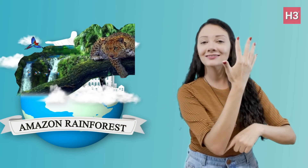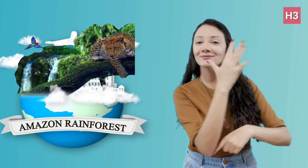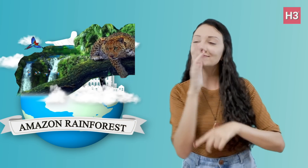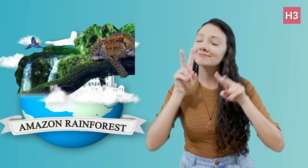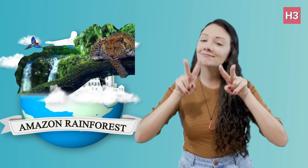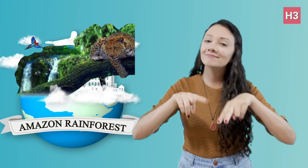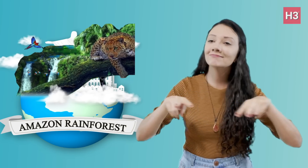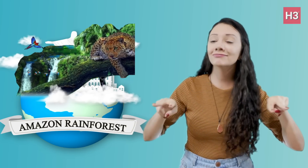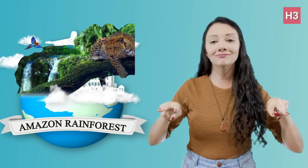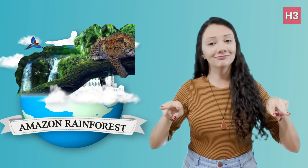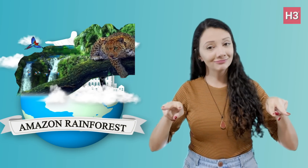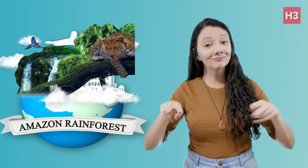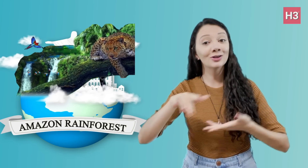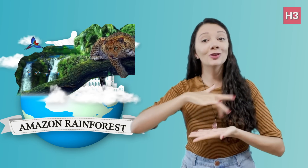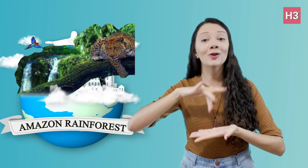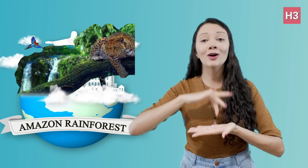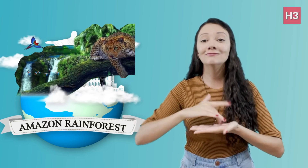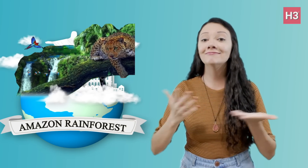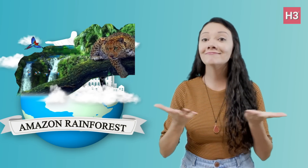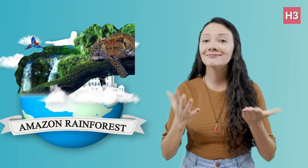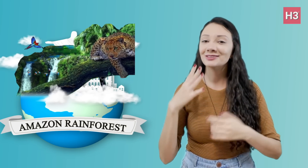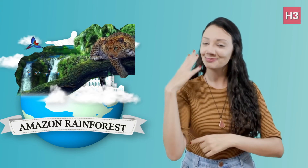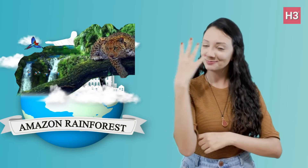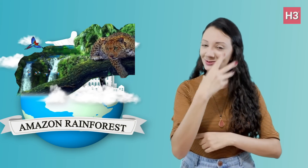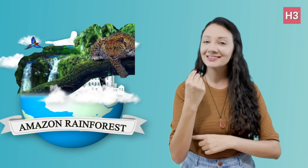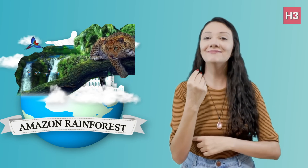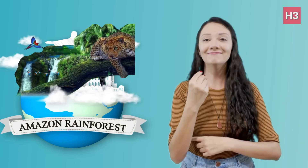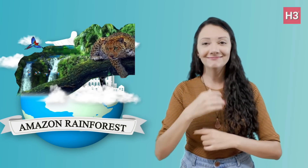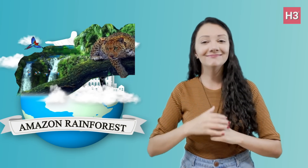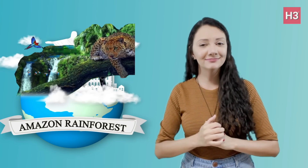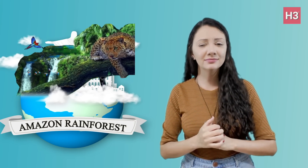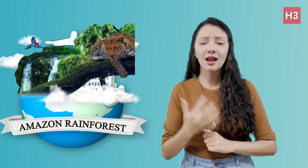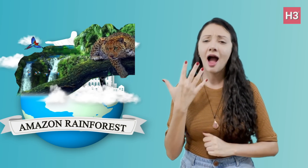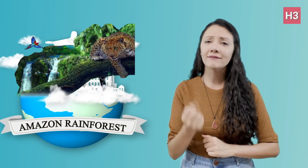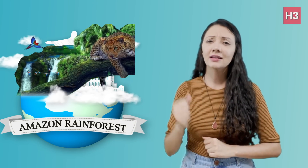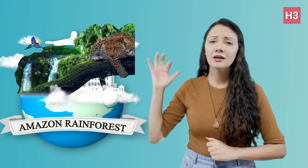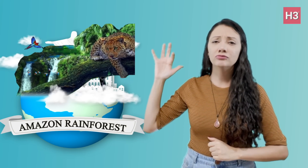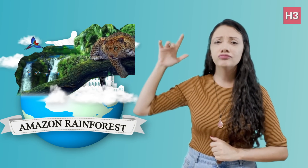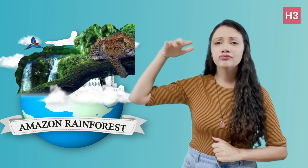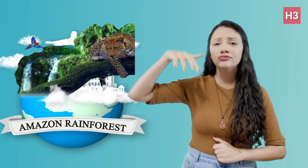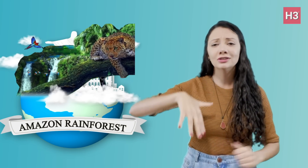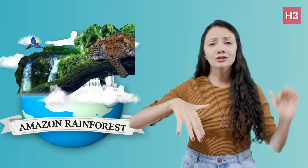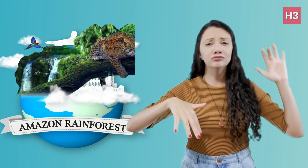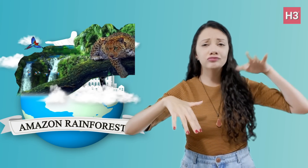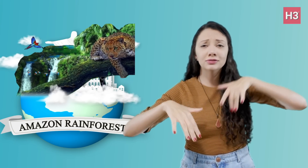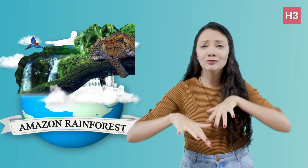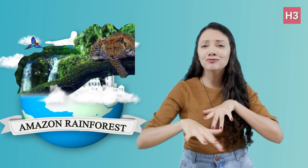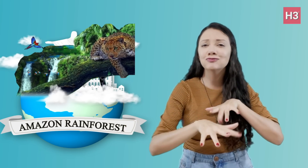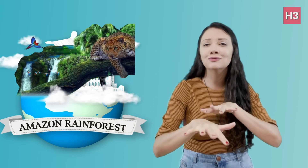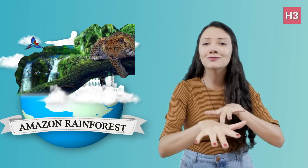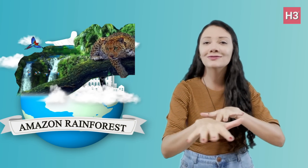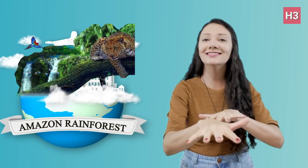Visitors can appreciate nature through ecotourism